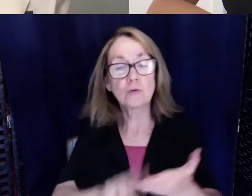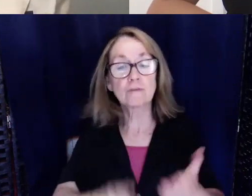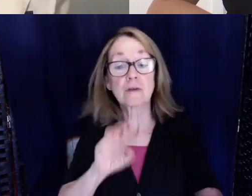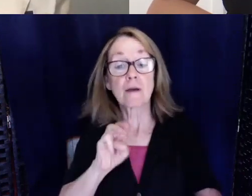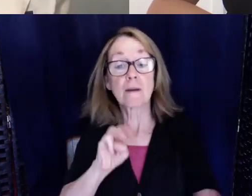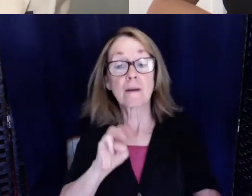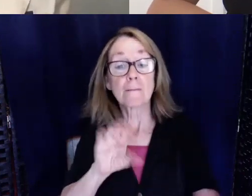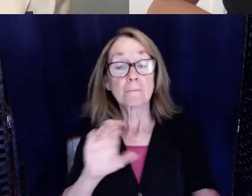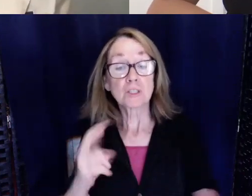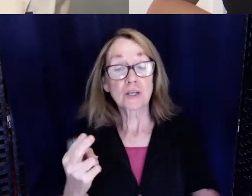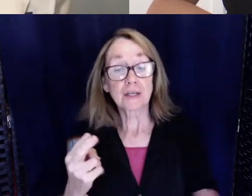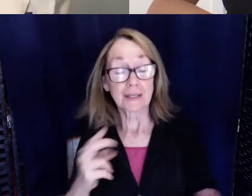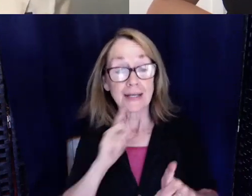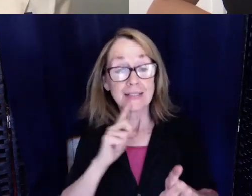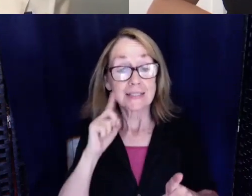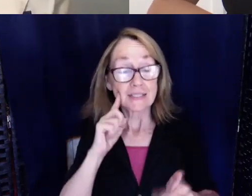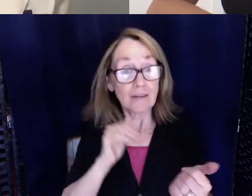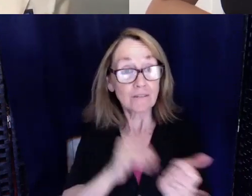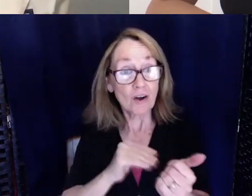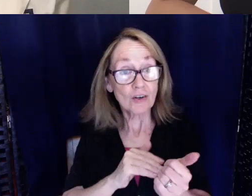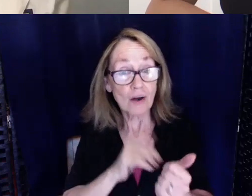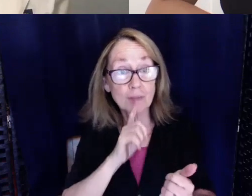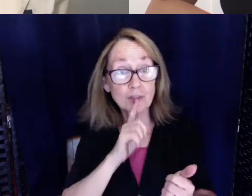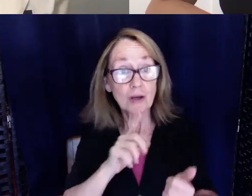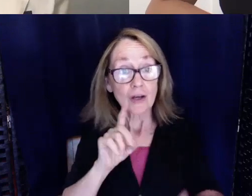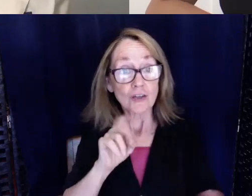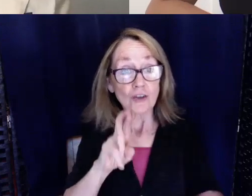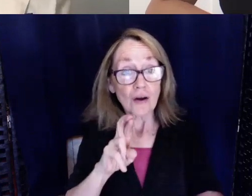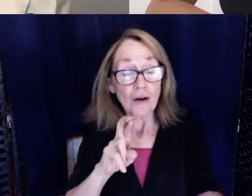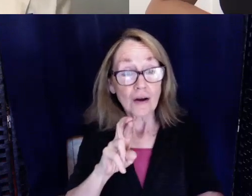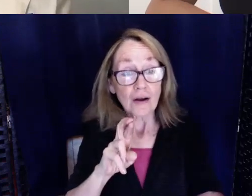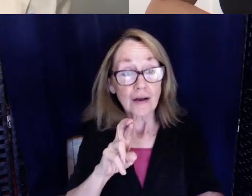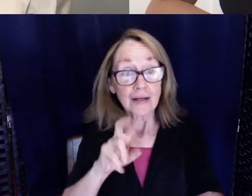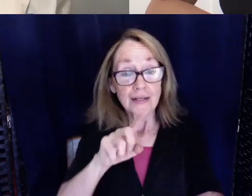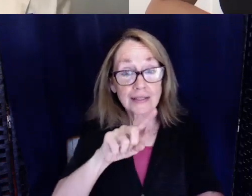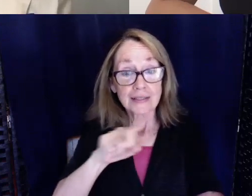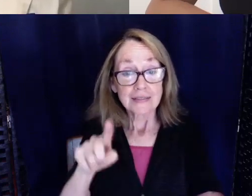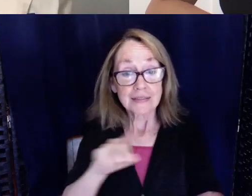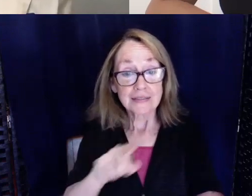I'm sure you've heard of him? Yes, Dr. Zazove, is that Z-a-z-o-v-e?